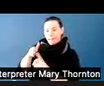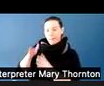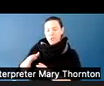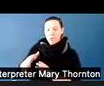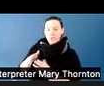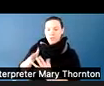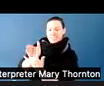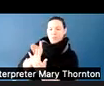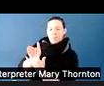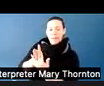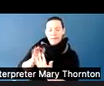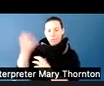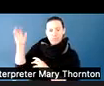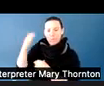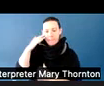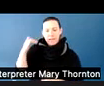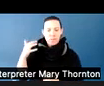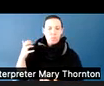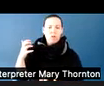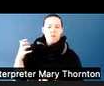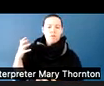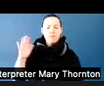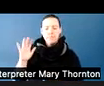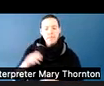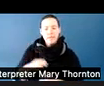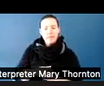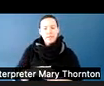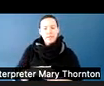that is a sensory need. We might want to figure out, how can